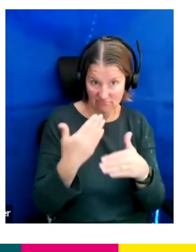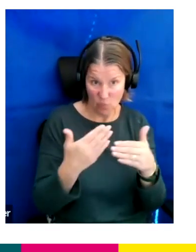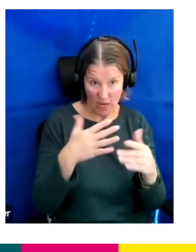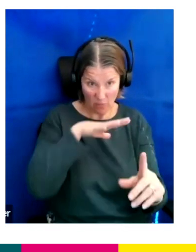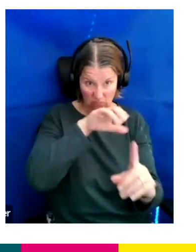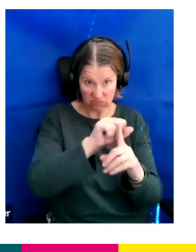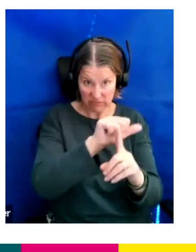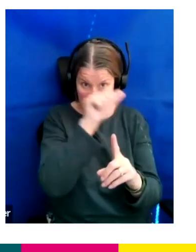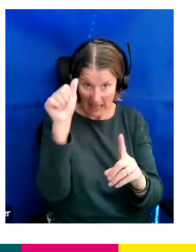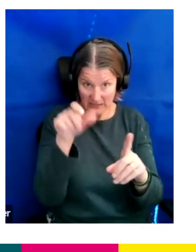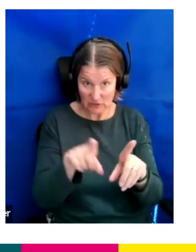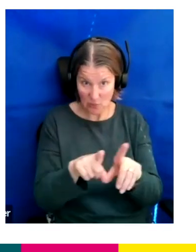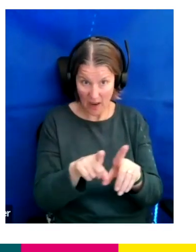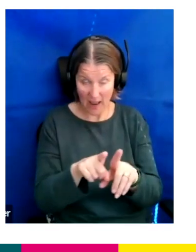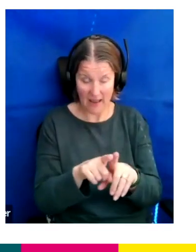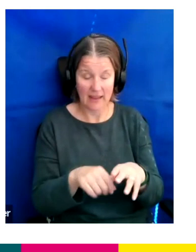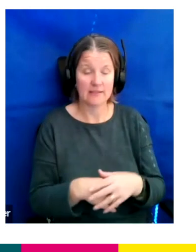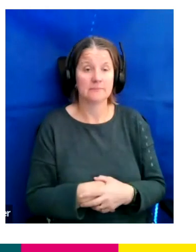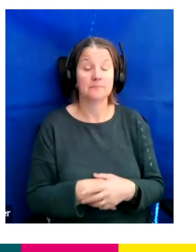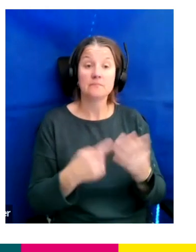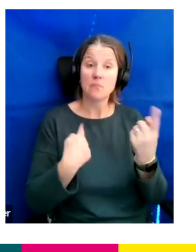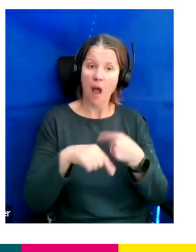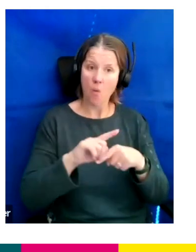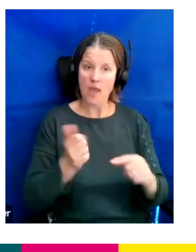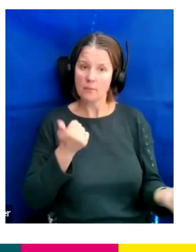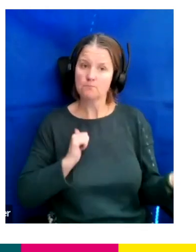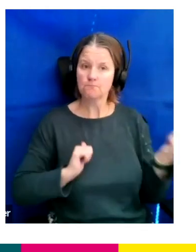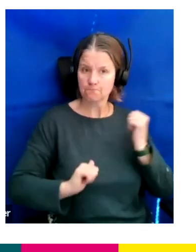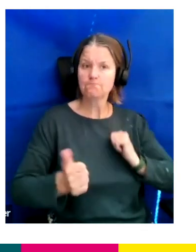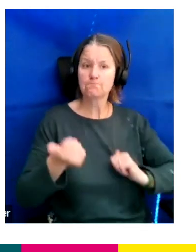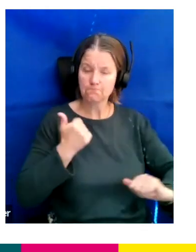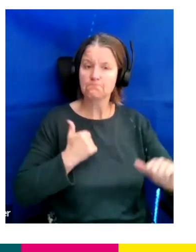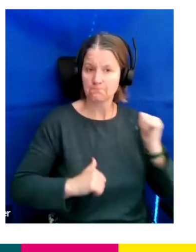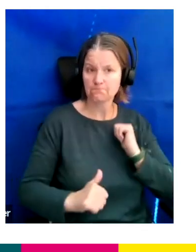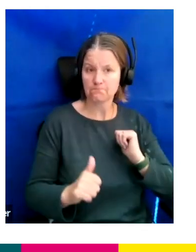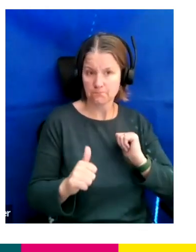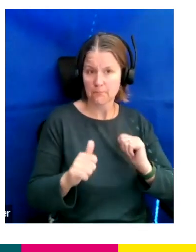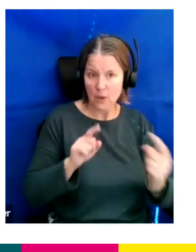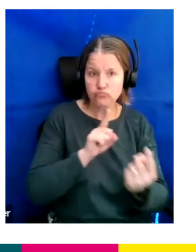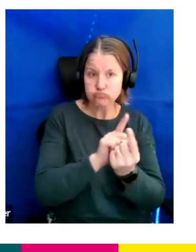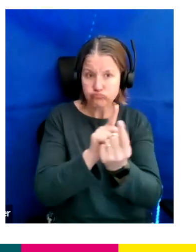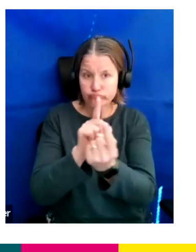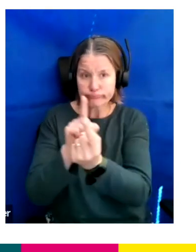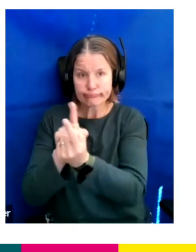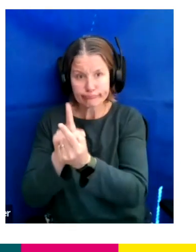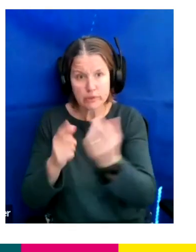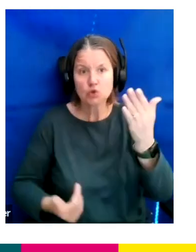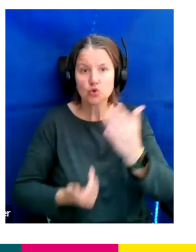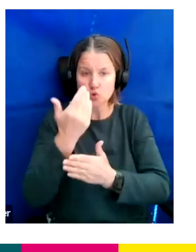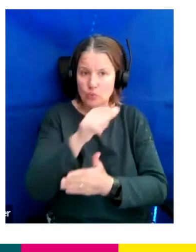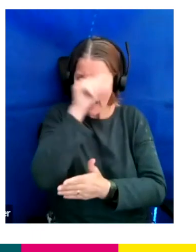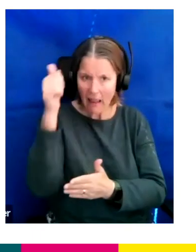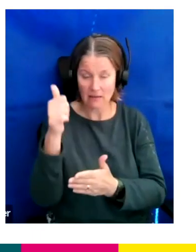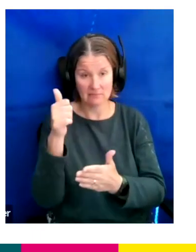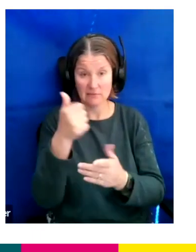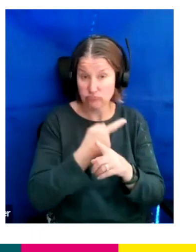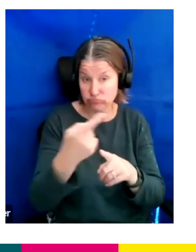But we do pride ourselves on meeting new talent weekly and new diverse talent weekly and throughout